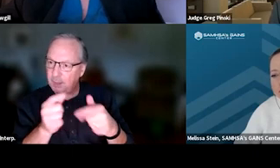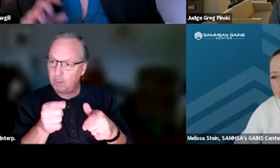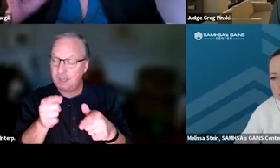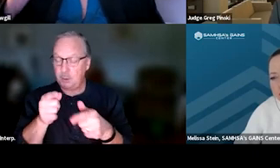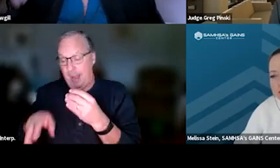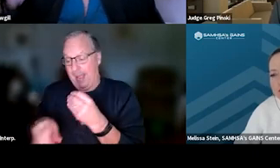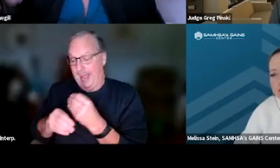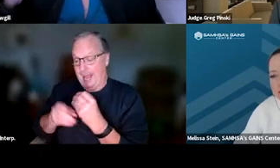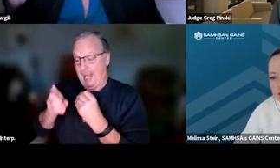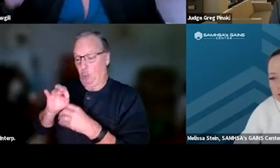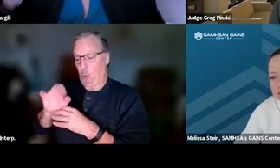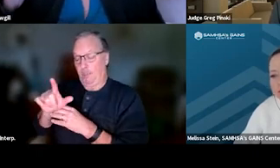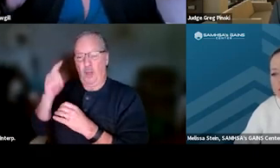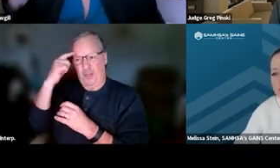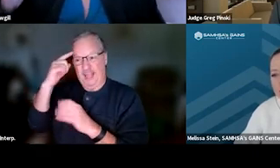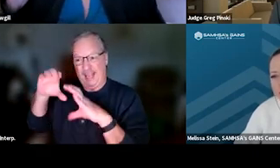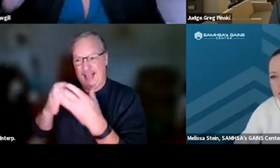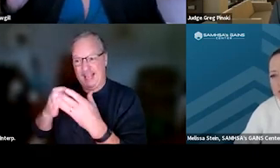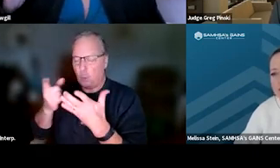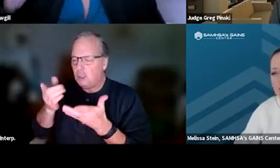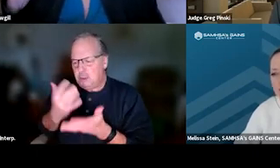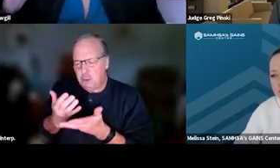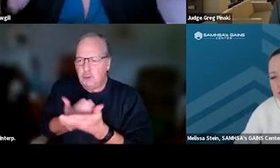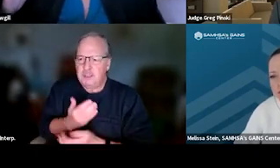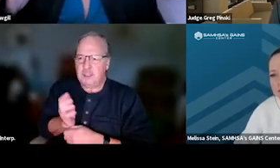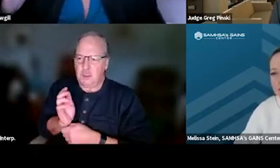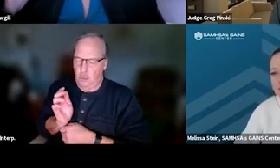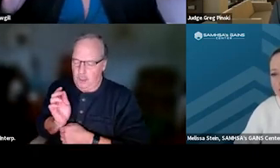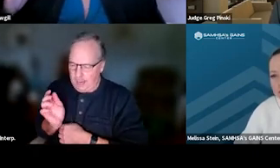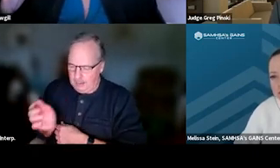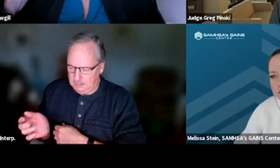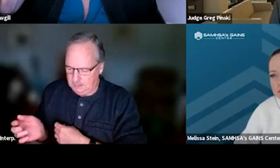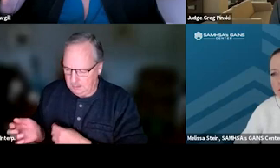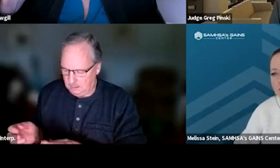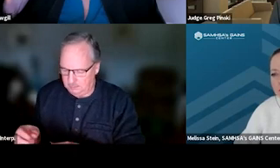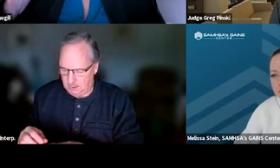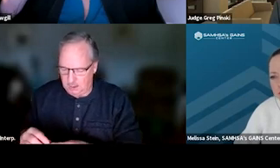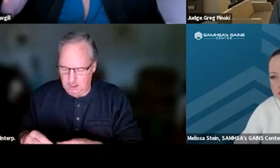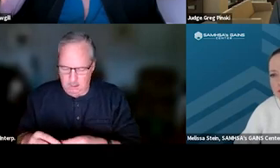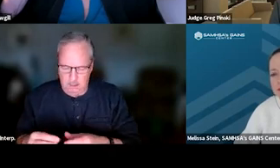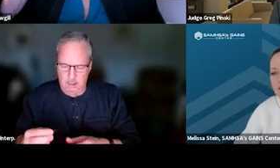Look at what services we're not providing. If they're messing up, we need to provide the services they needed, and look at that,